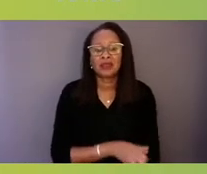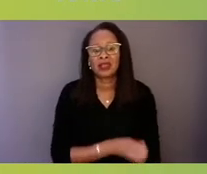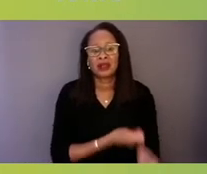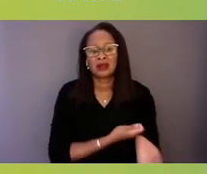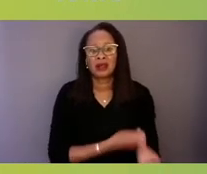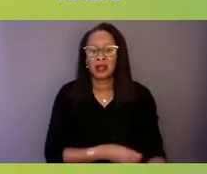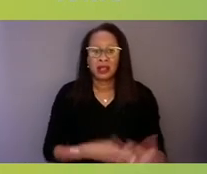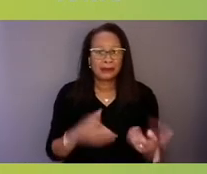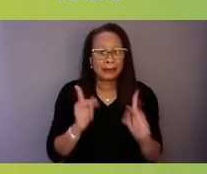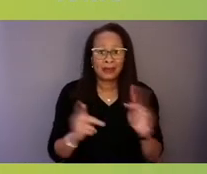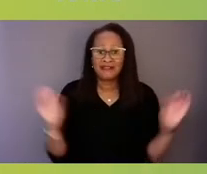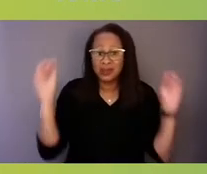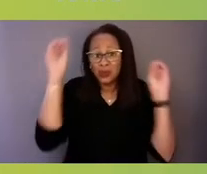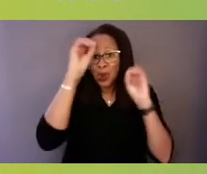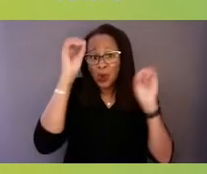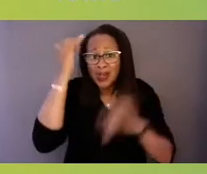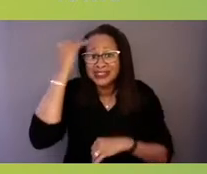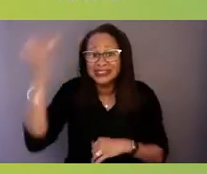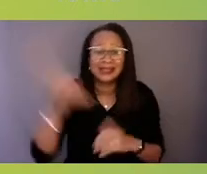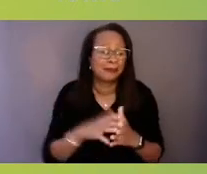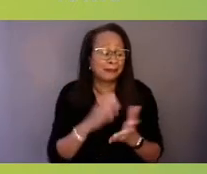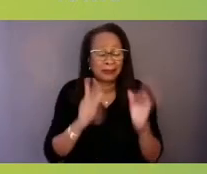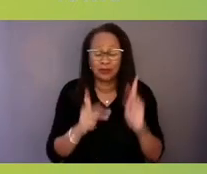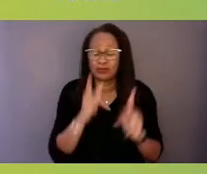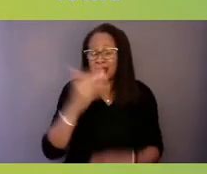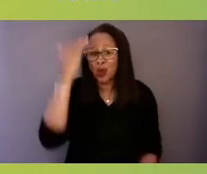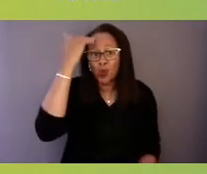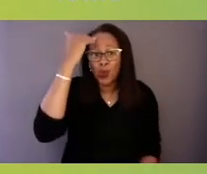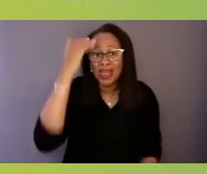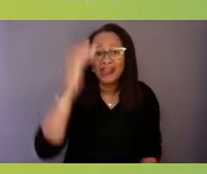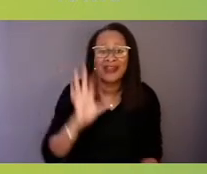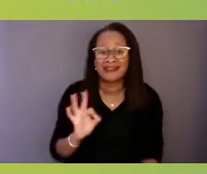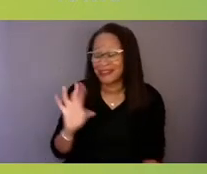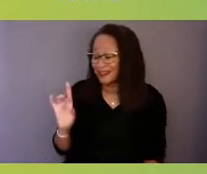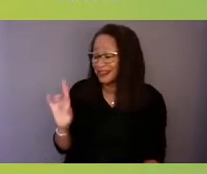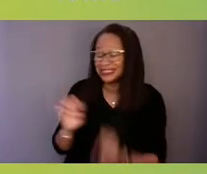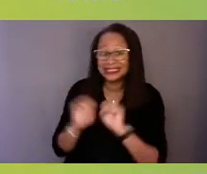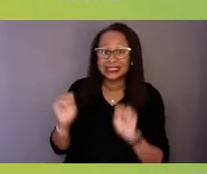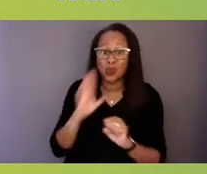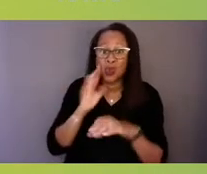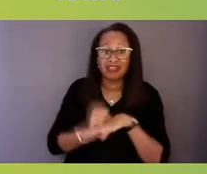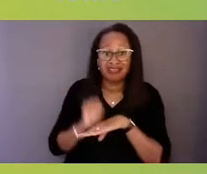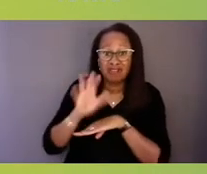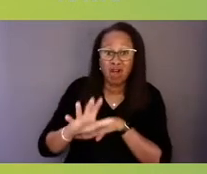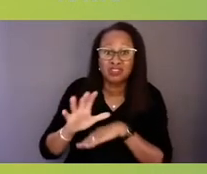People aren't even aware that we're about to launch this 988 system,